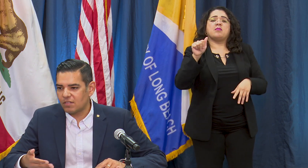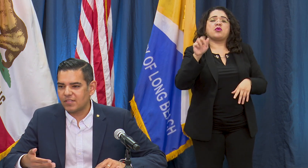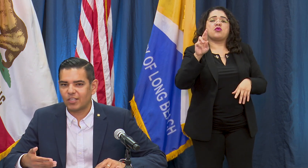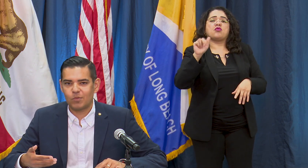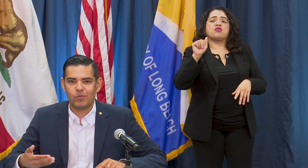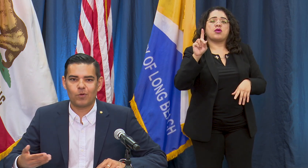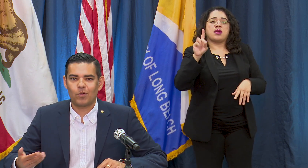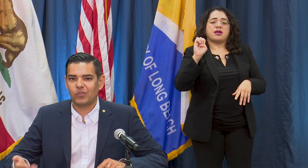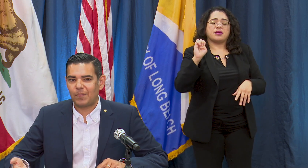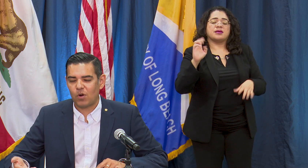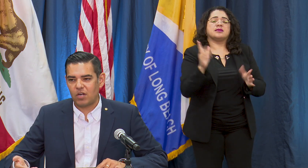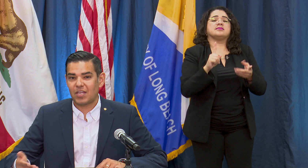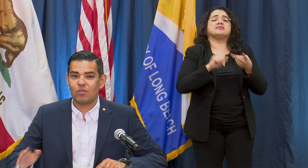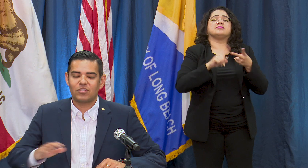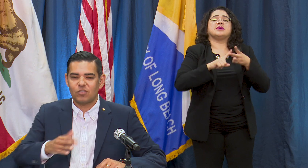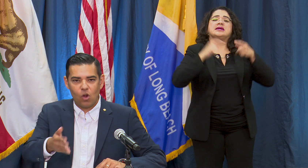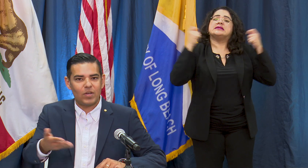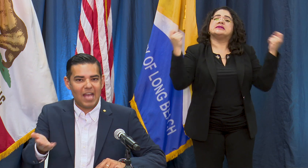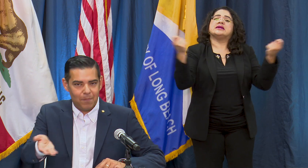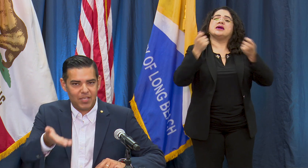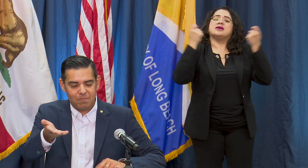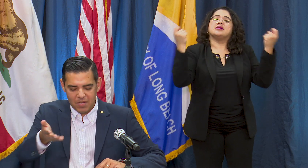they could be for birthday parties, I know this is already happening in many